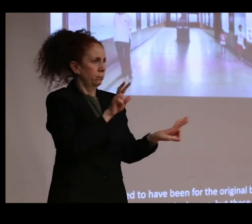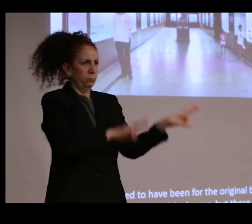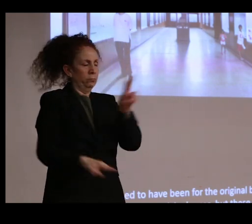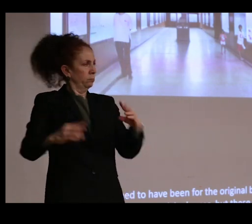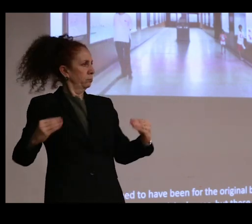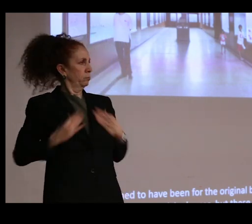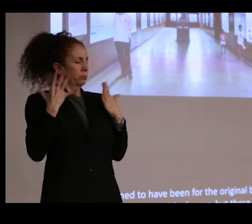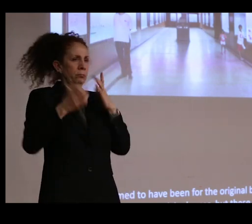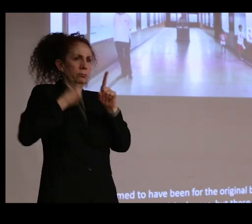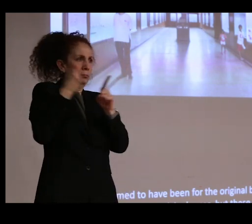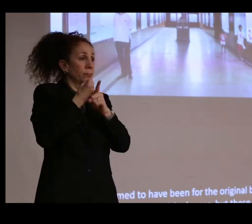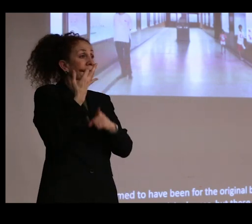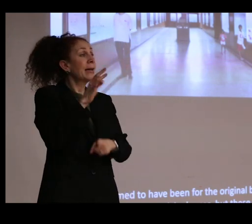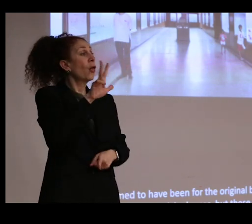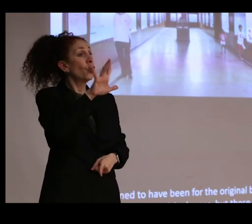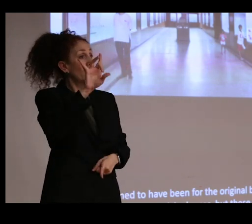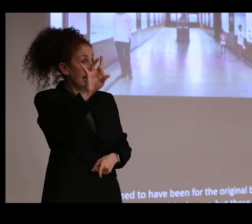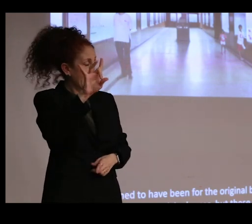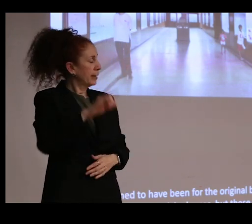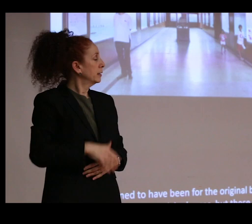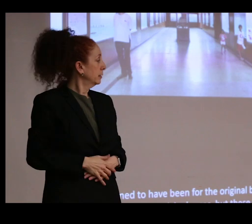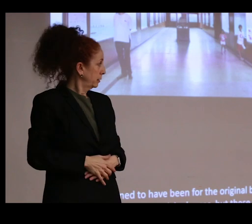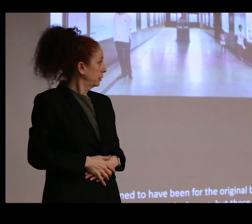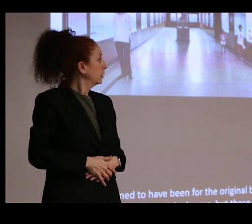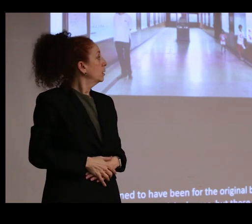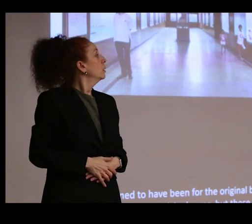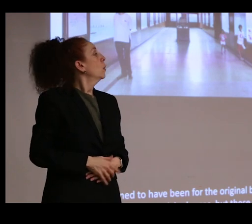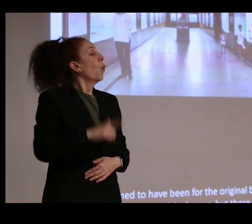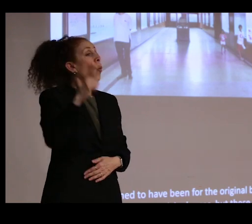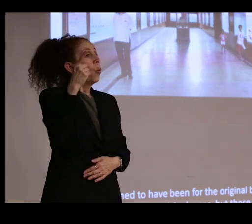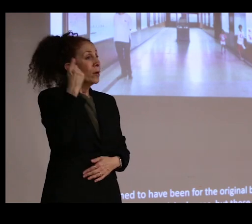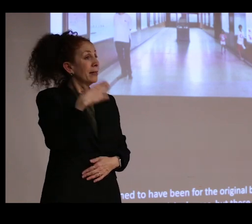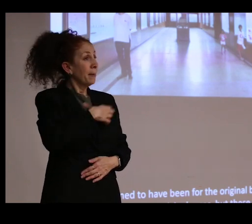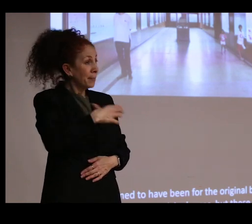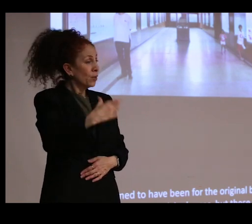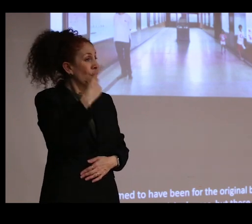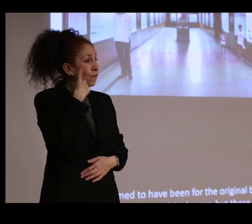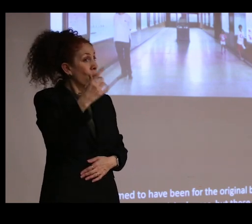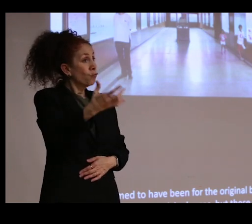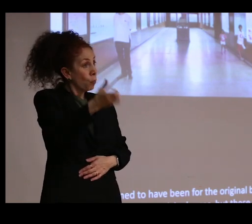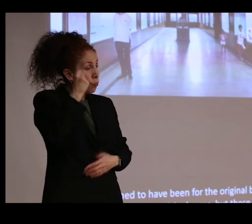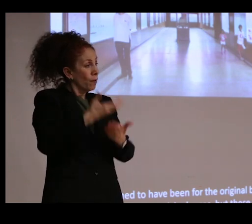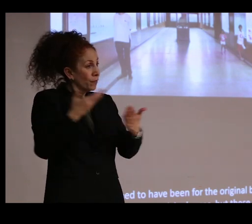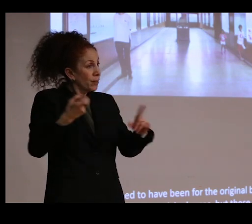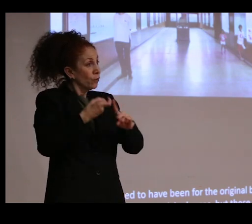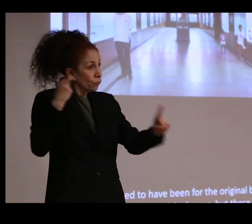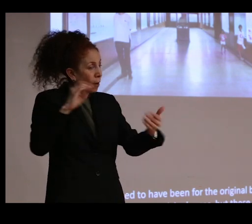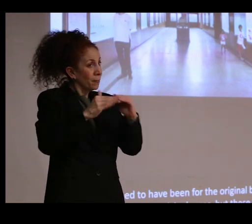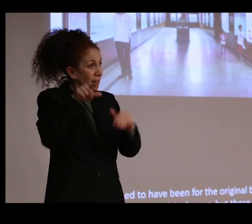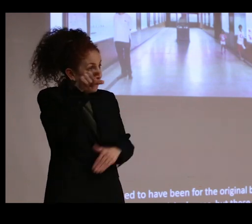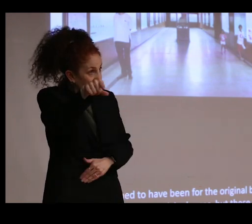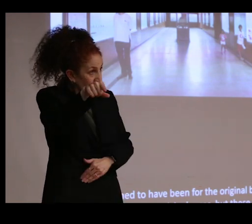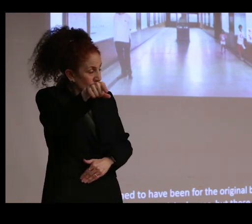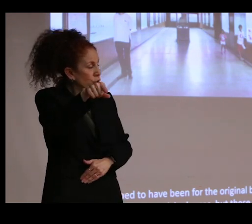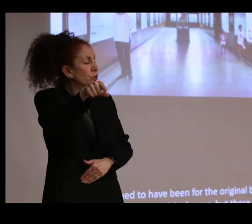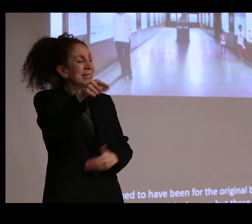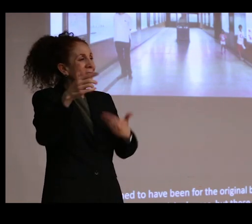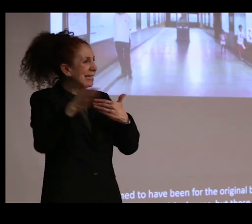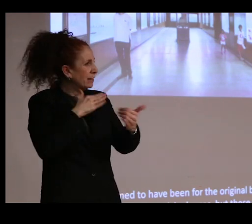In 1938, after winning the appeal for the removal of objects from the village of Kaveripakkam against the will of its residents,